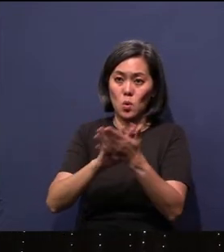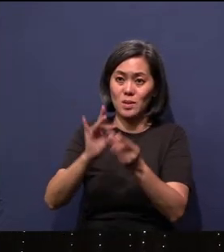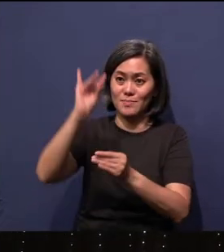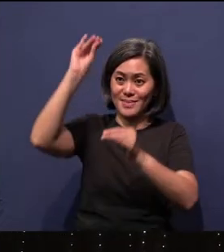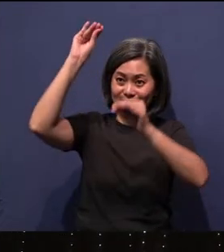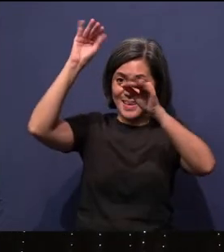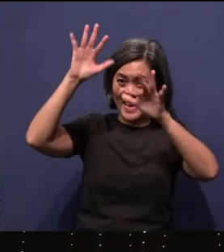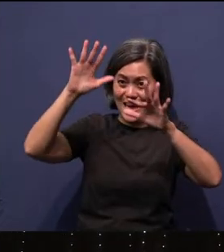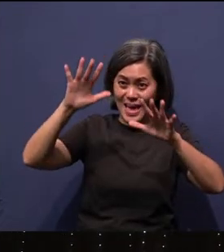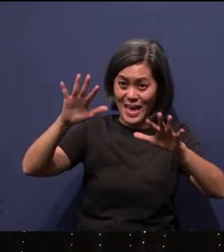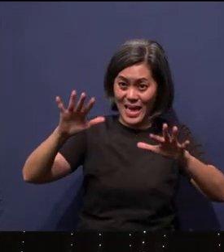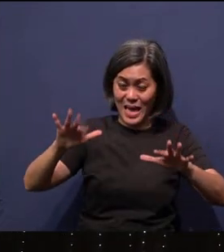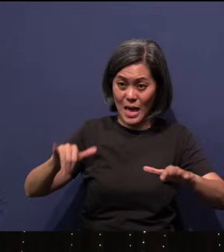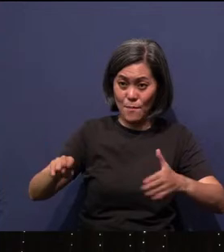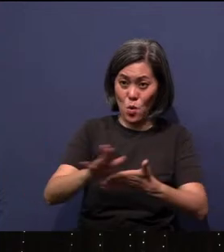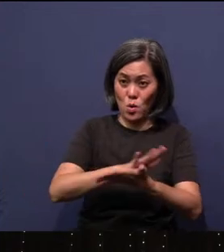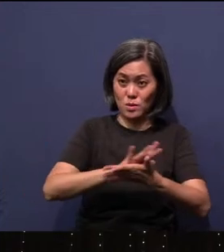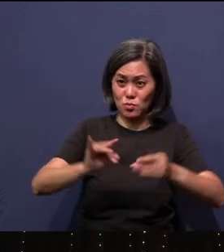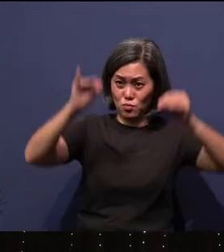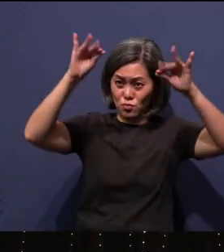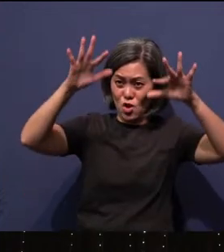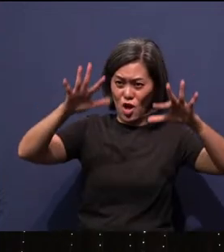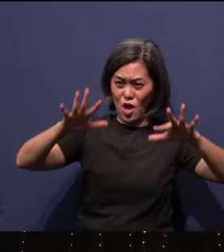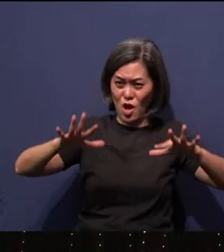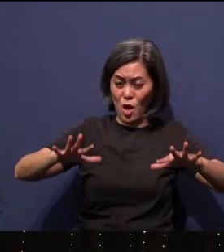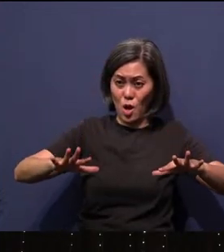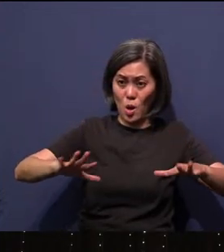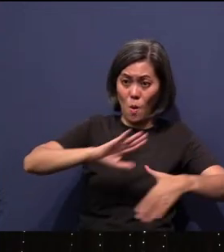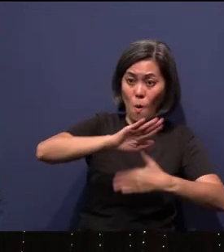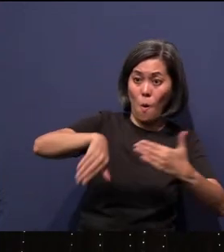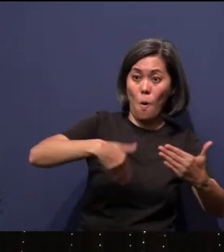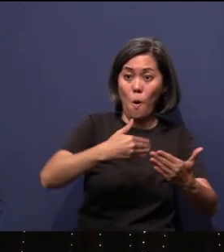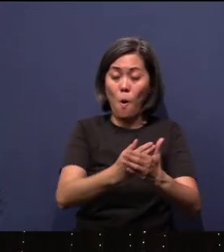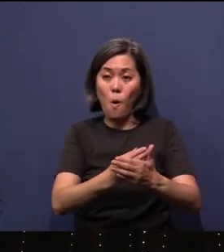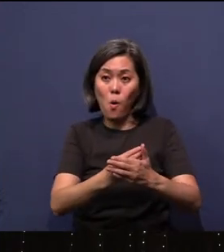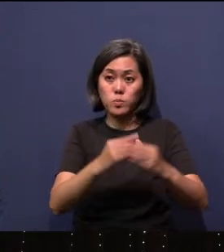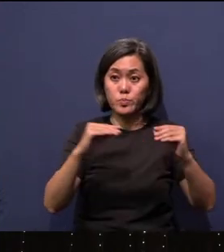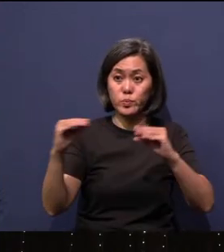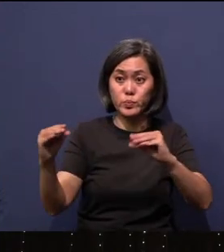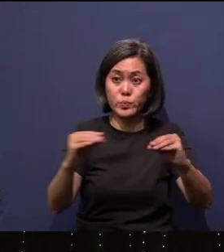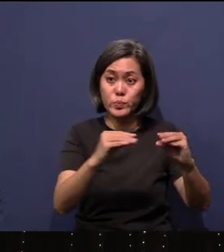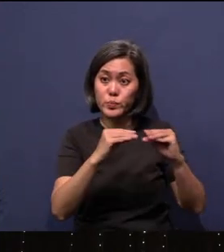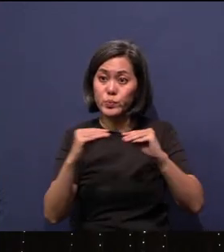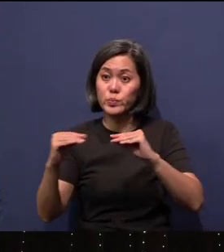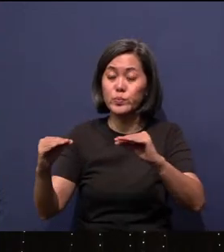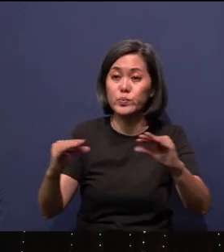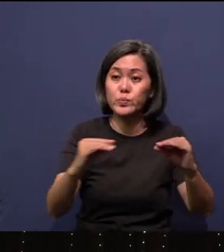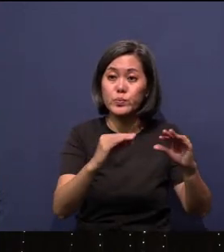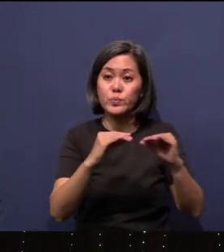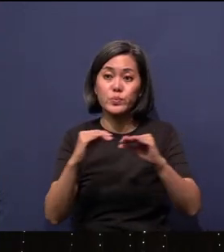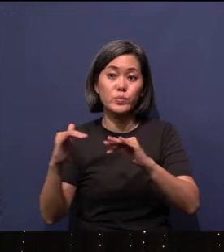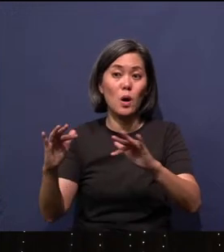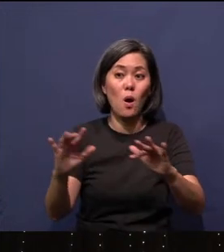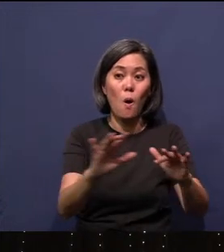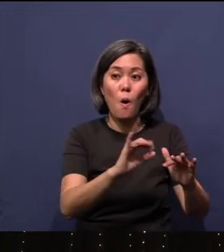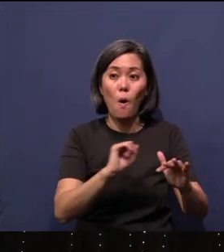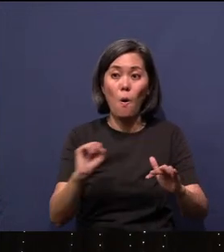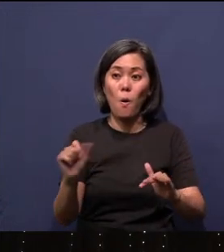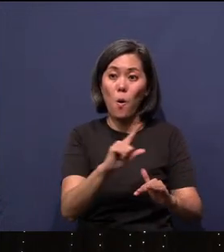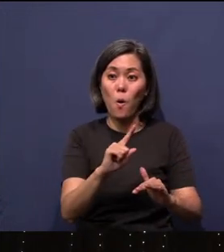And suddenly they were all abuzz when the Holy Spirit fell on them and they all spoke one language. And they all understood. And that language